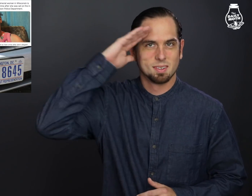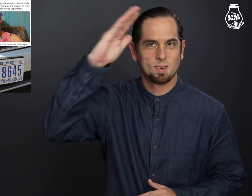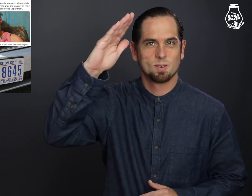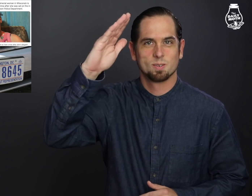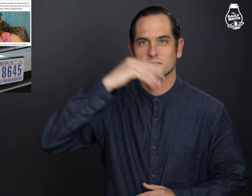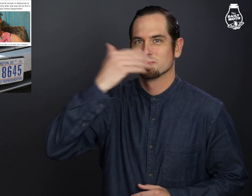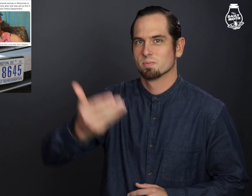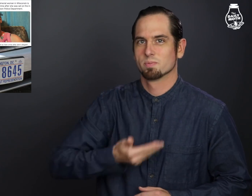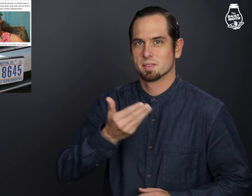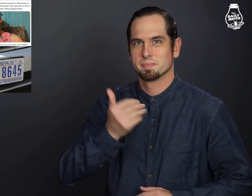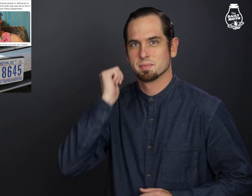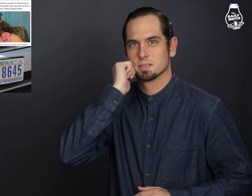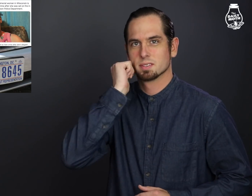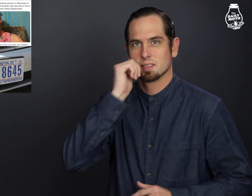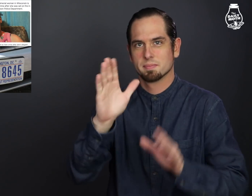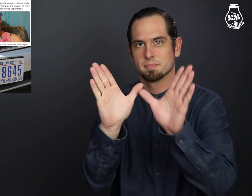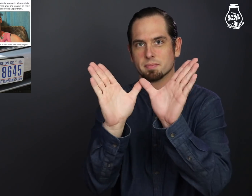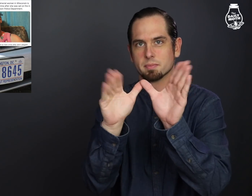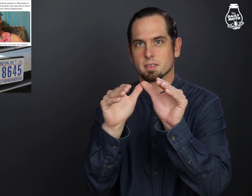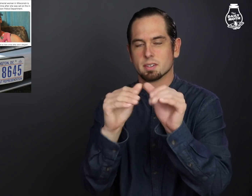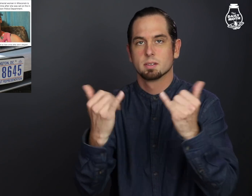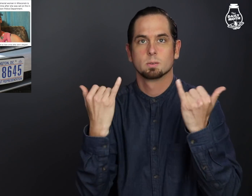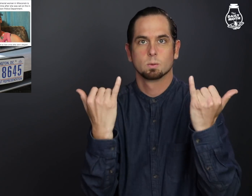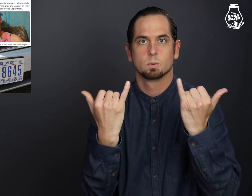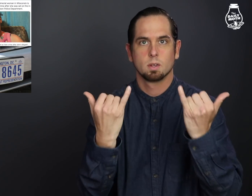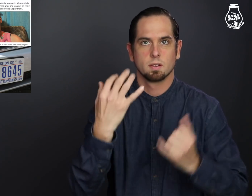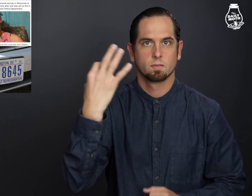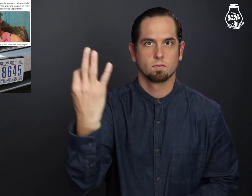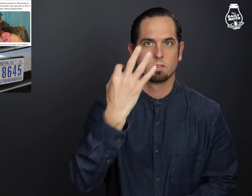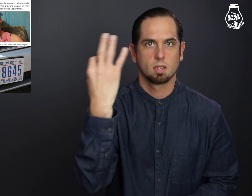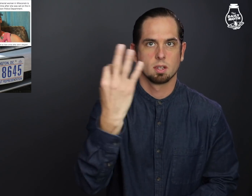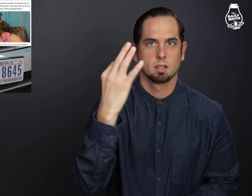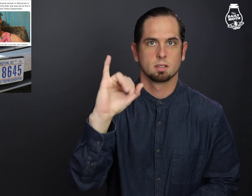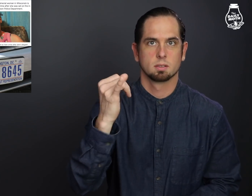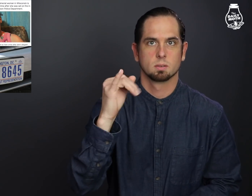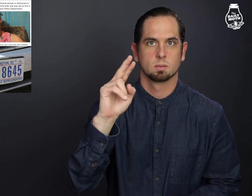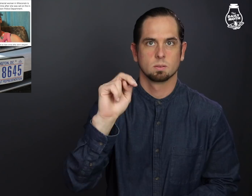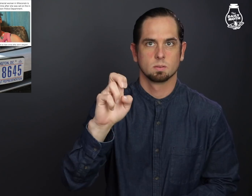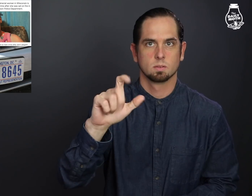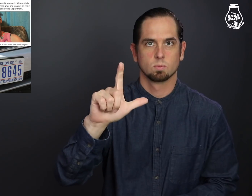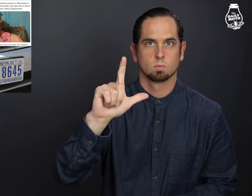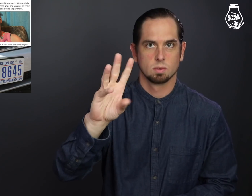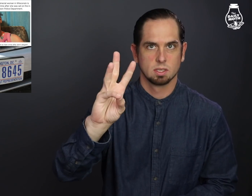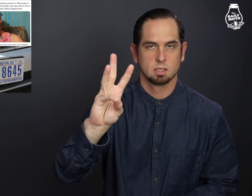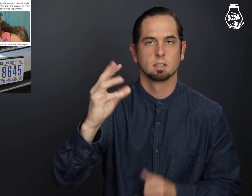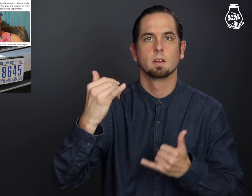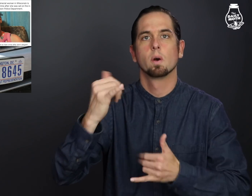Hello, welcome to The Daily Moth! It is Friday, June 26.